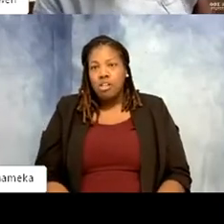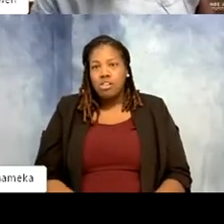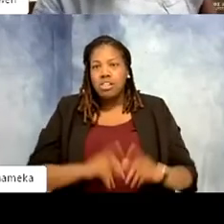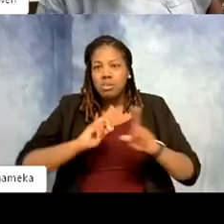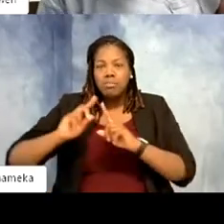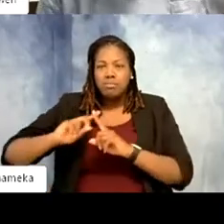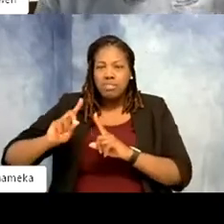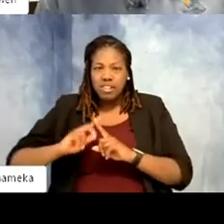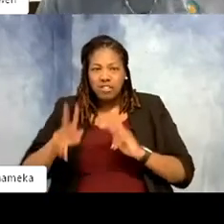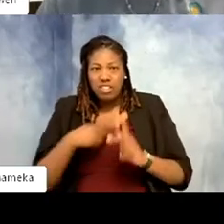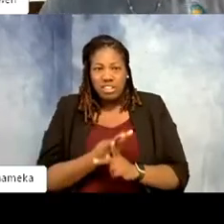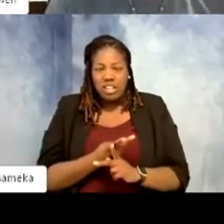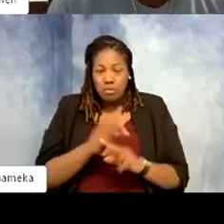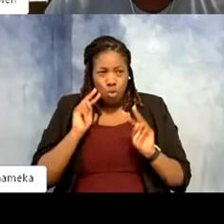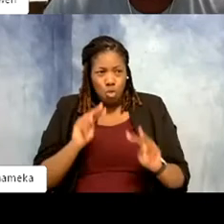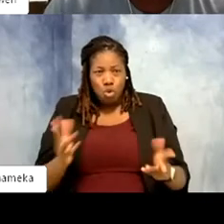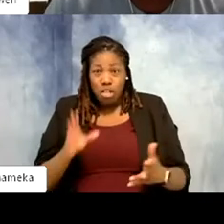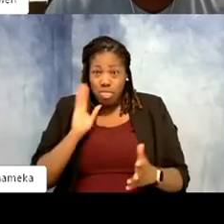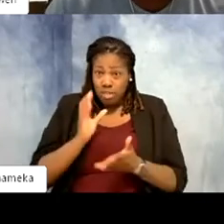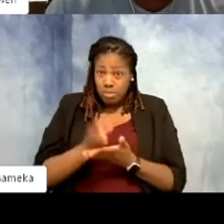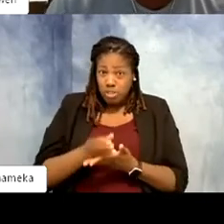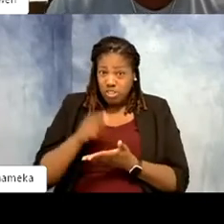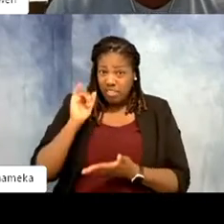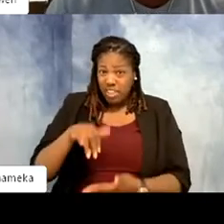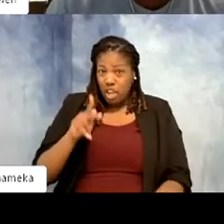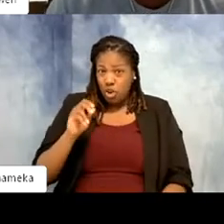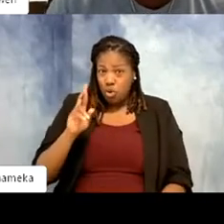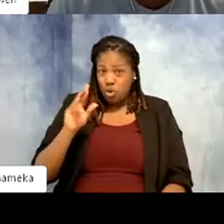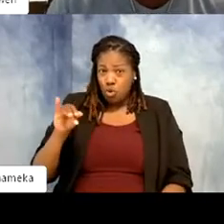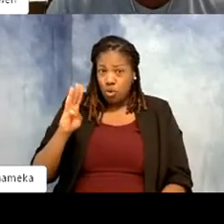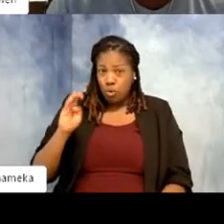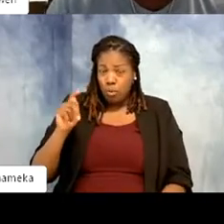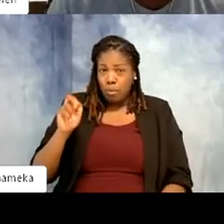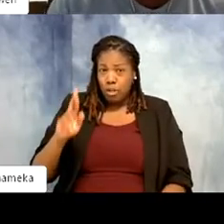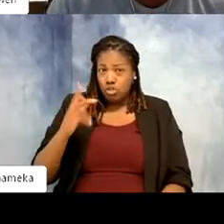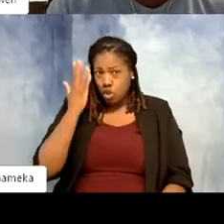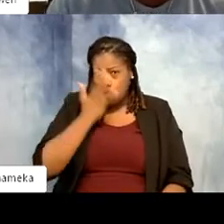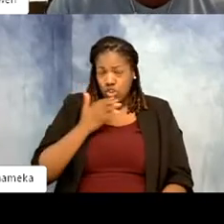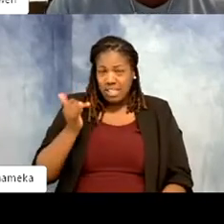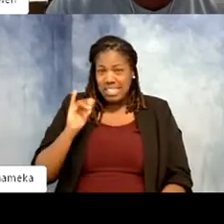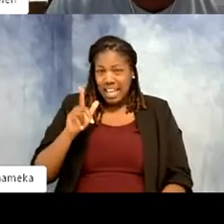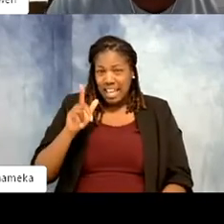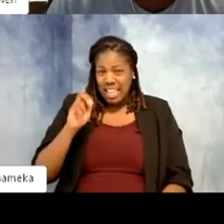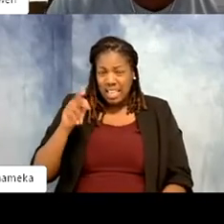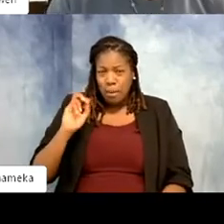of this kori bustard chick, it almost looks like a clouded leopard pattern but on a bird. And I think